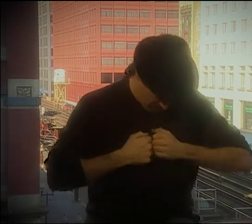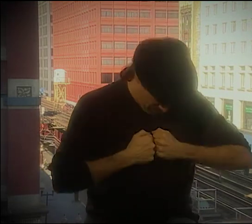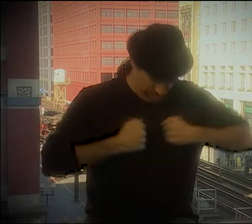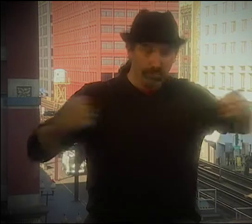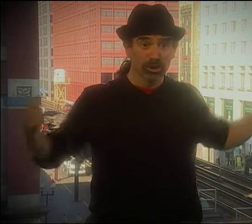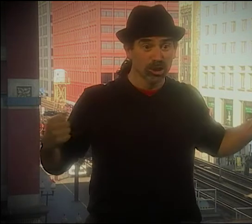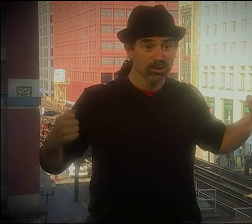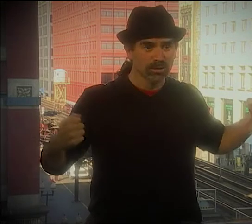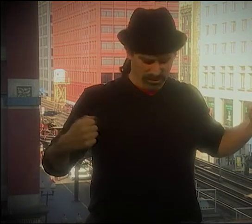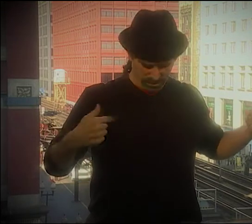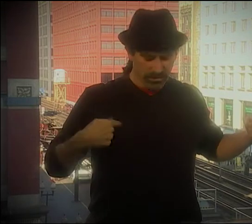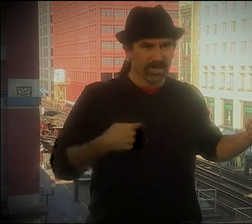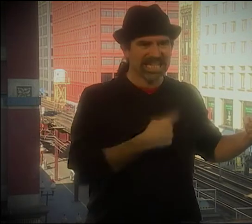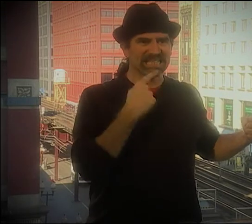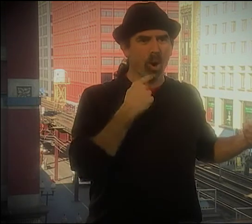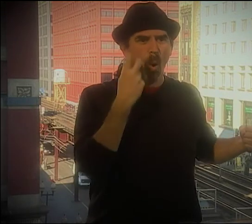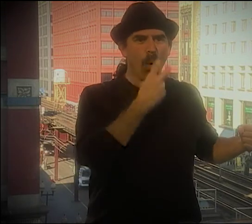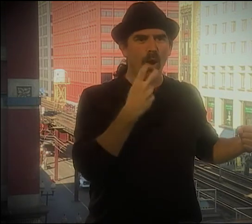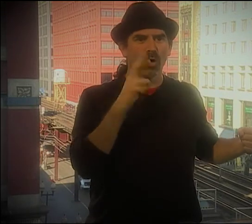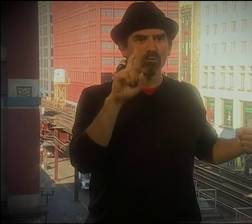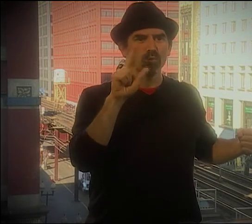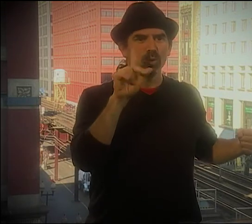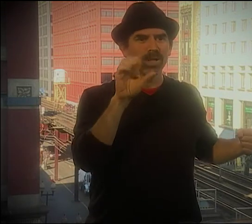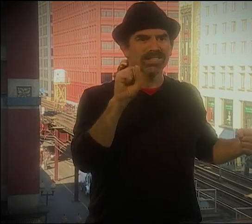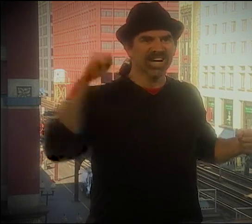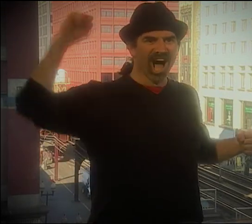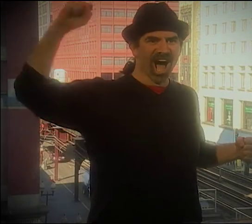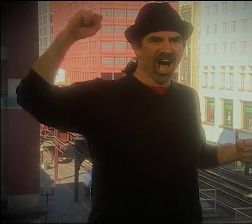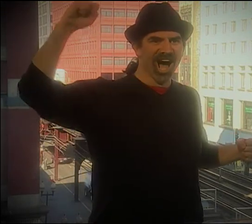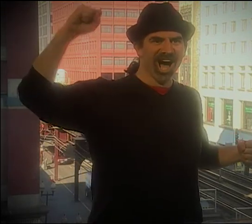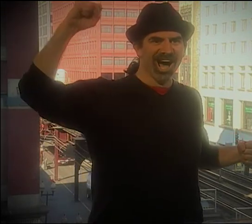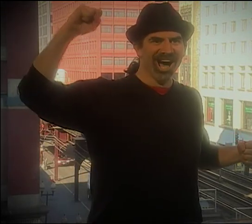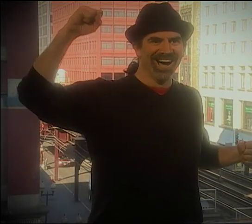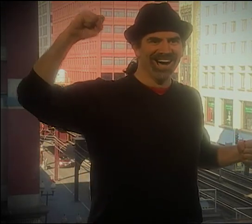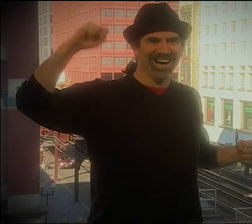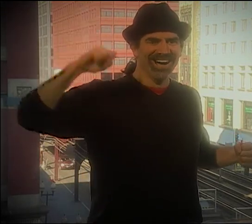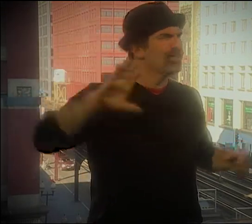AND THE OTHER PERSON IS POINTING TO SOMEWHERE IN THERE GOING...AND I'M JUST TALKING AWAY.